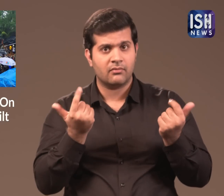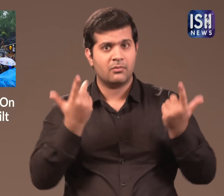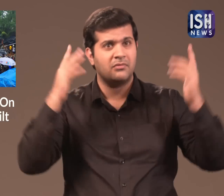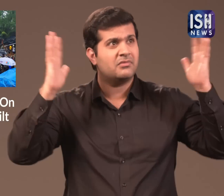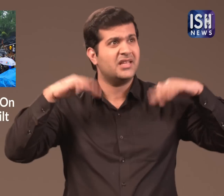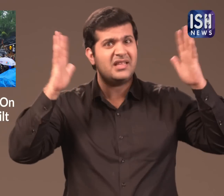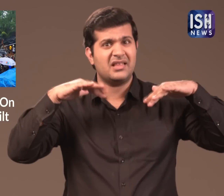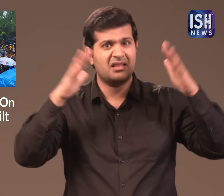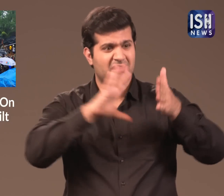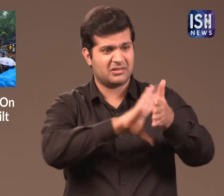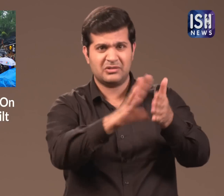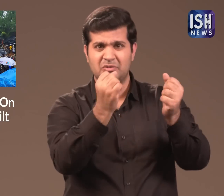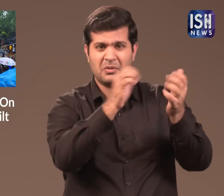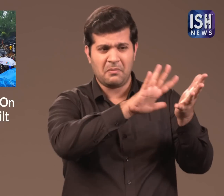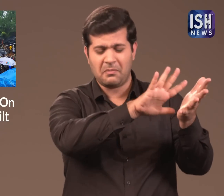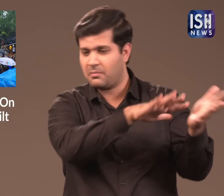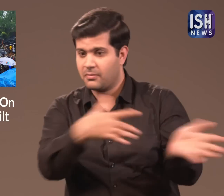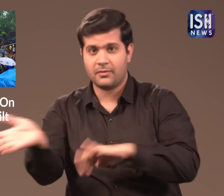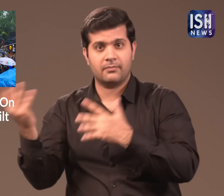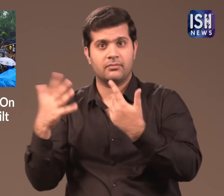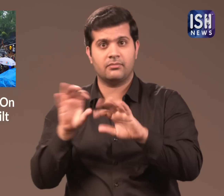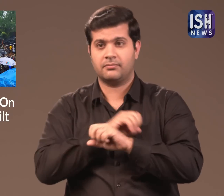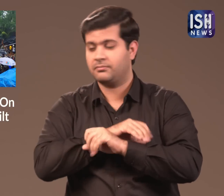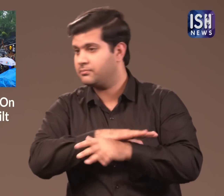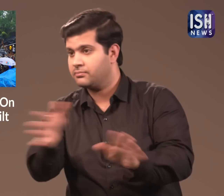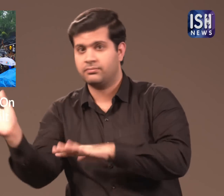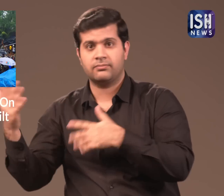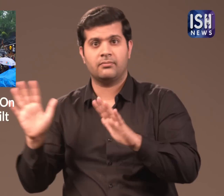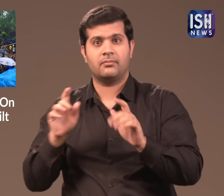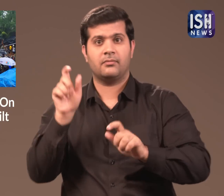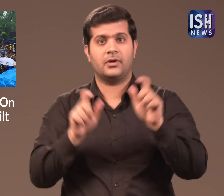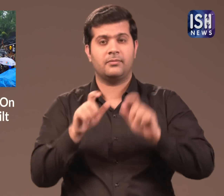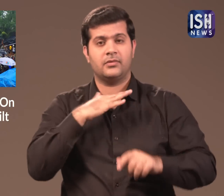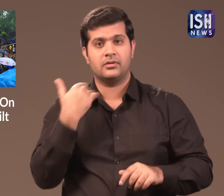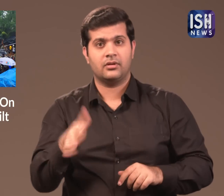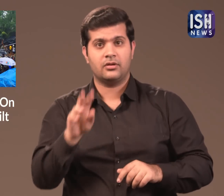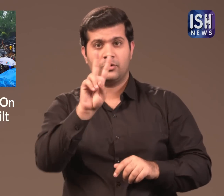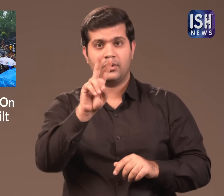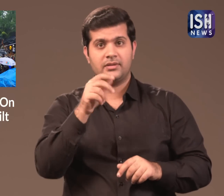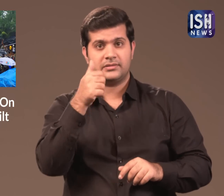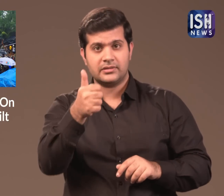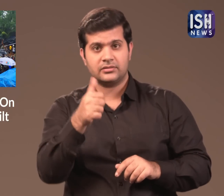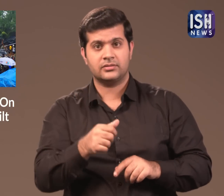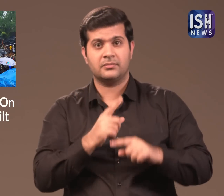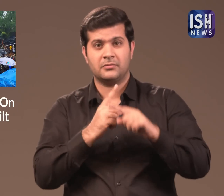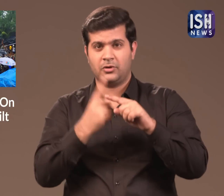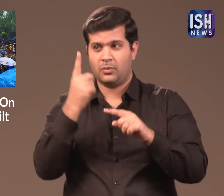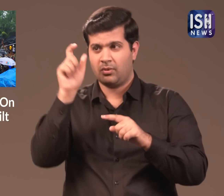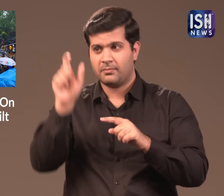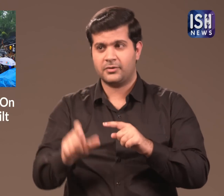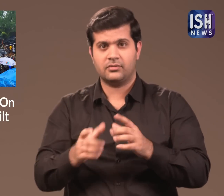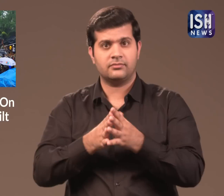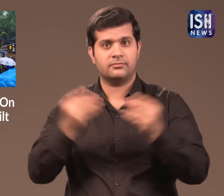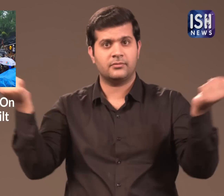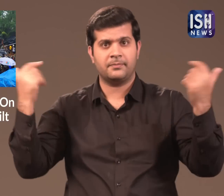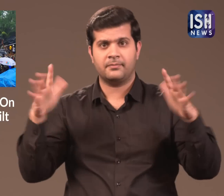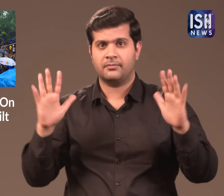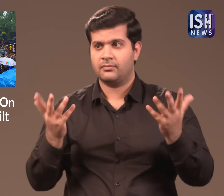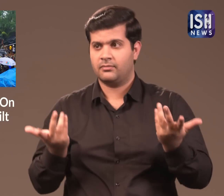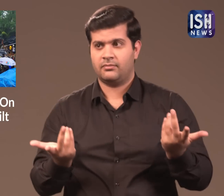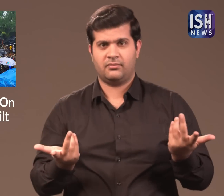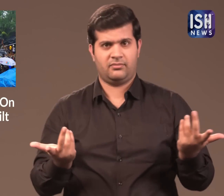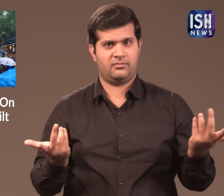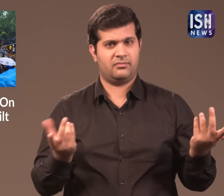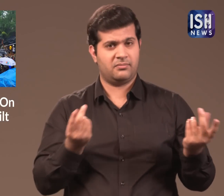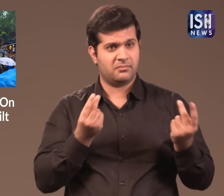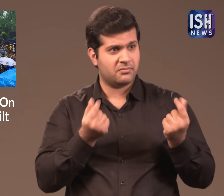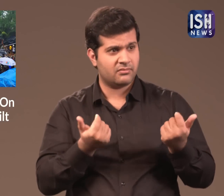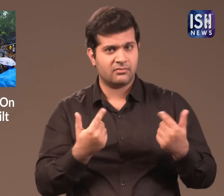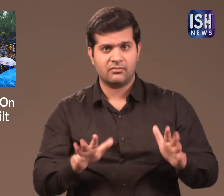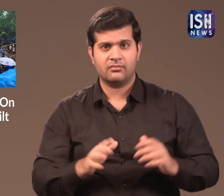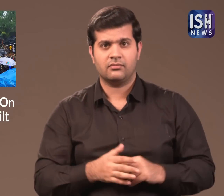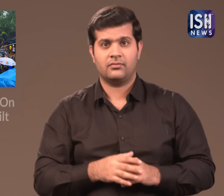Due to heavy rains and floods 26 people died and one person is missing.